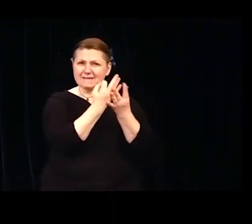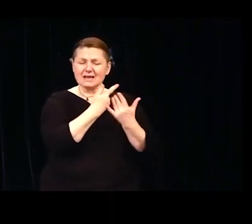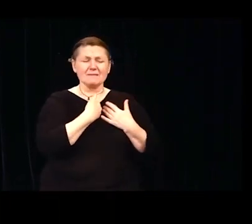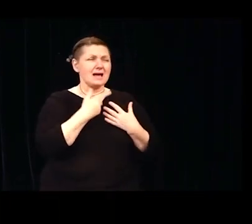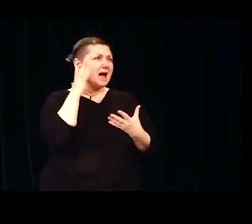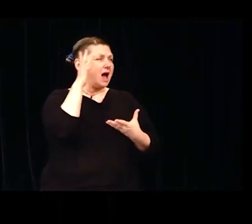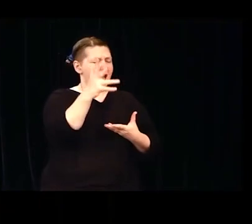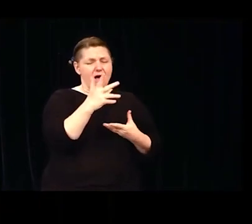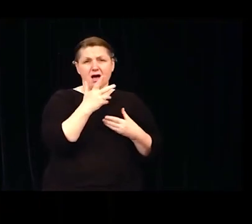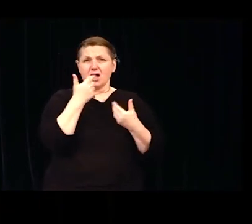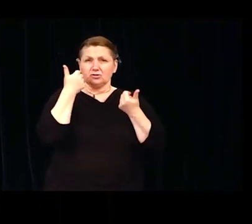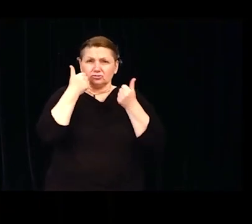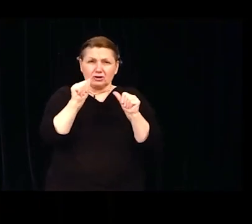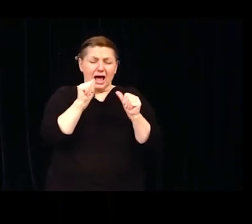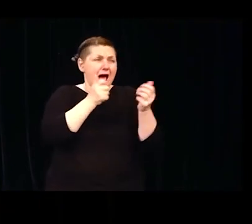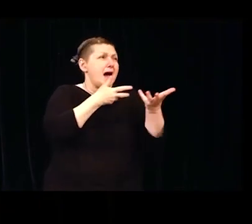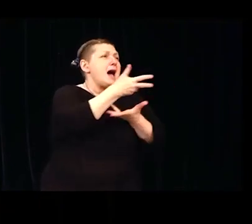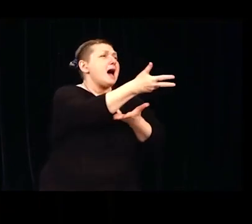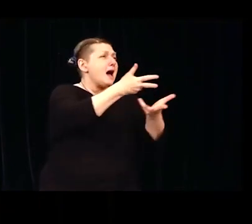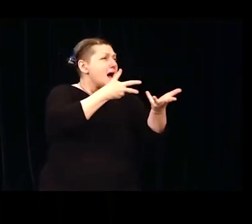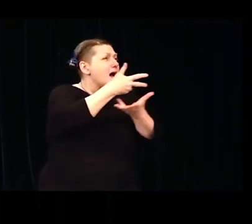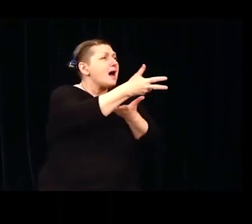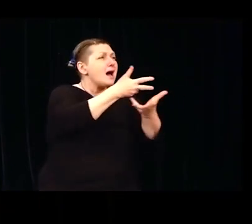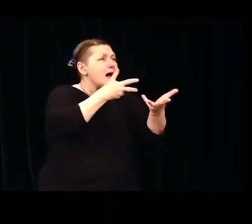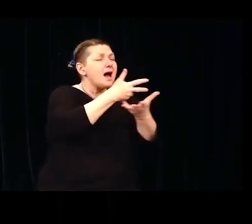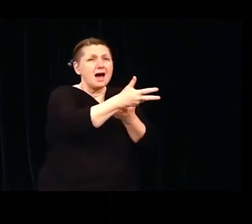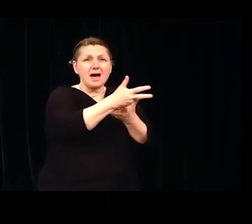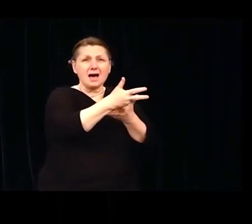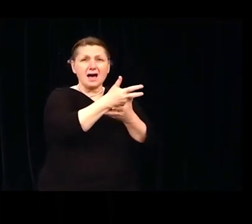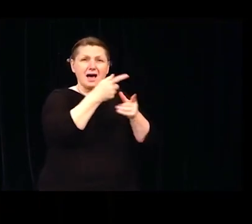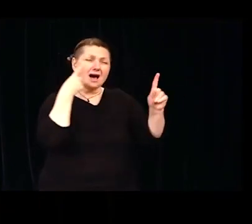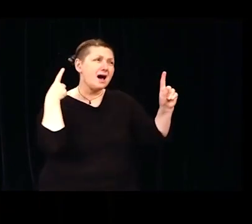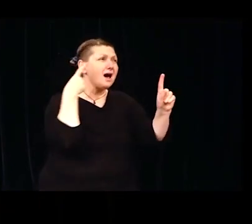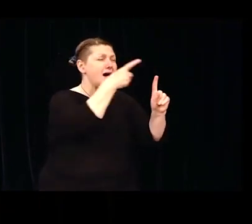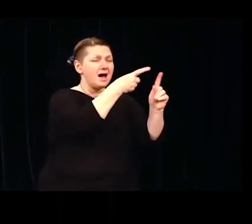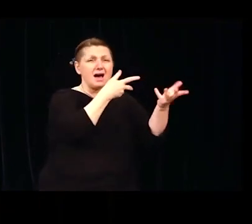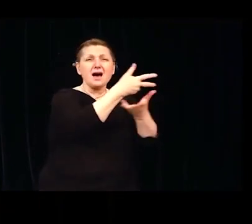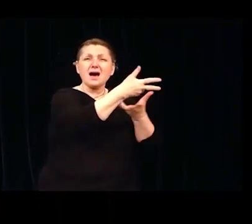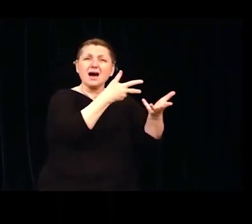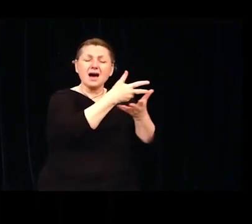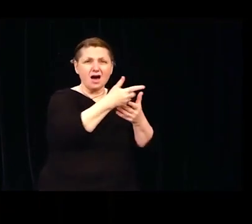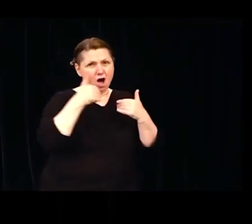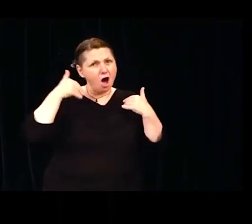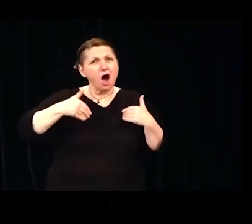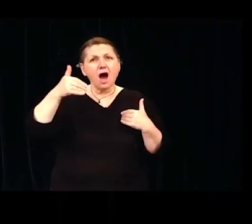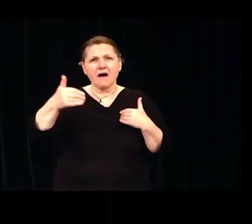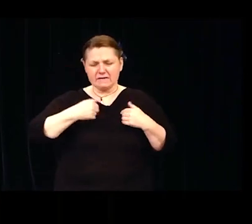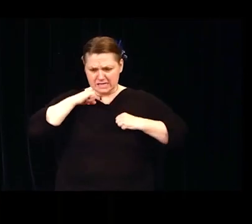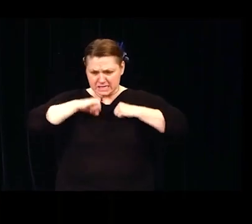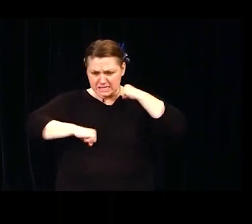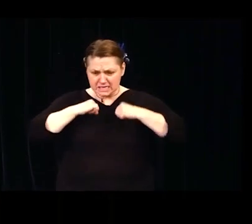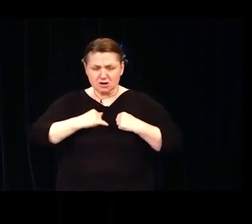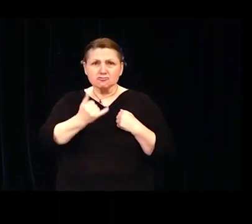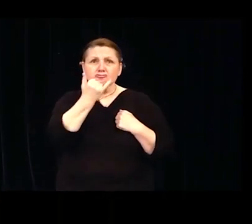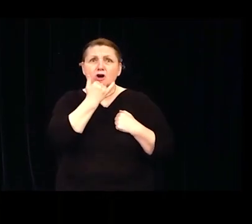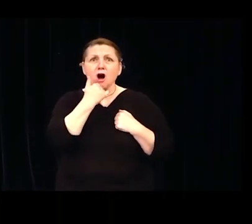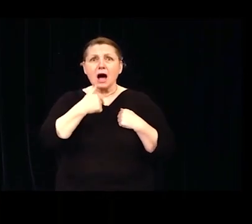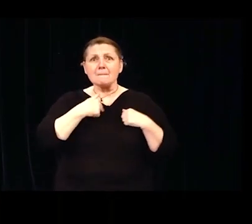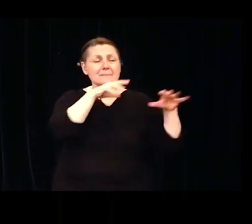trying to talk to my mother and friends in Turkey. I often questioned my decision to leave and consider giving up